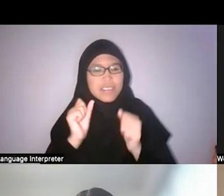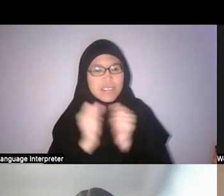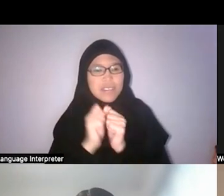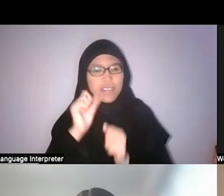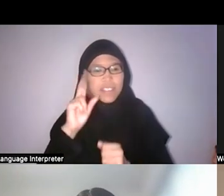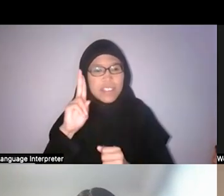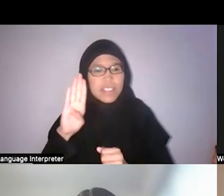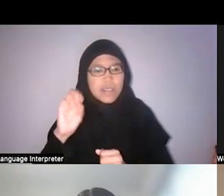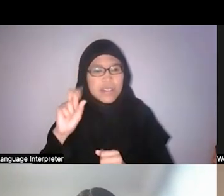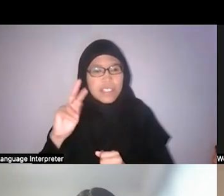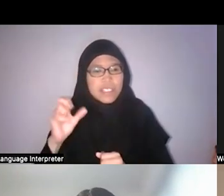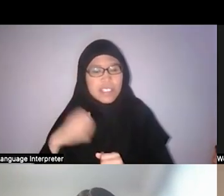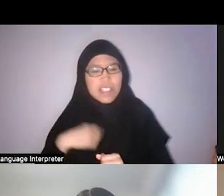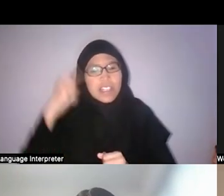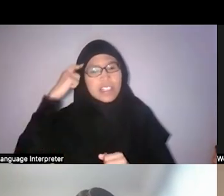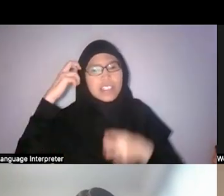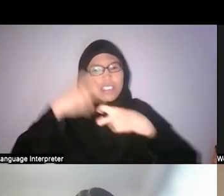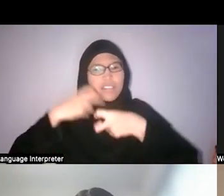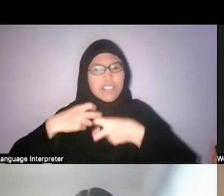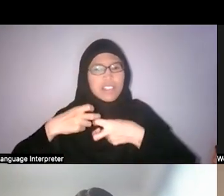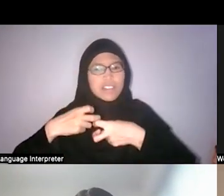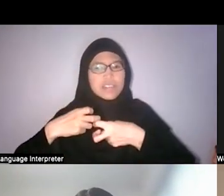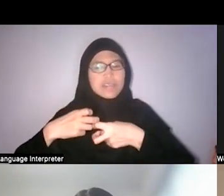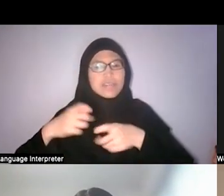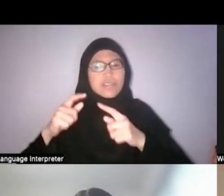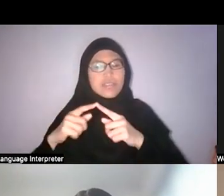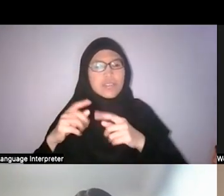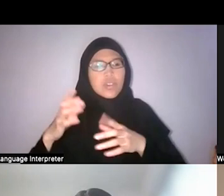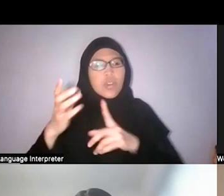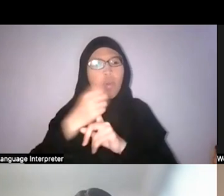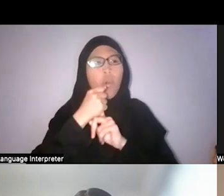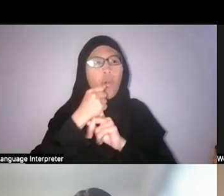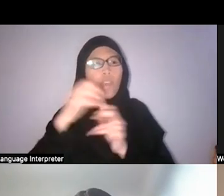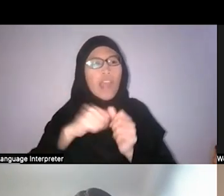I think it's quite difficult to hold everything into a word